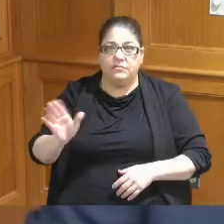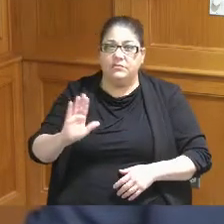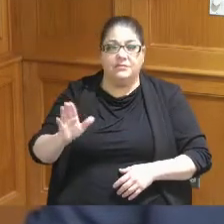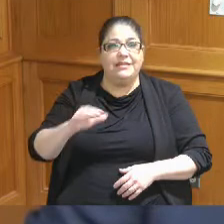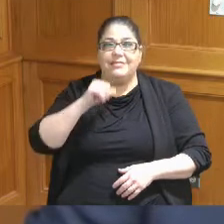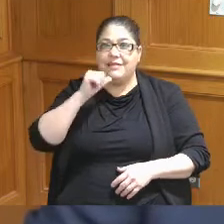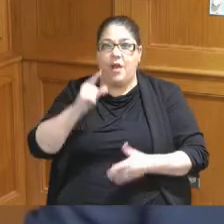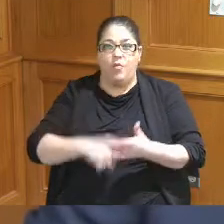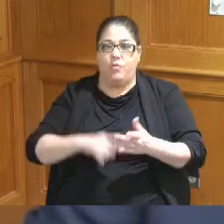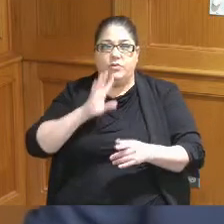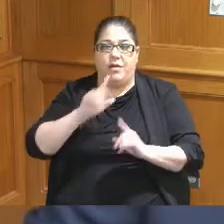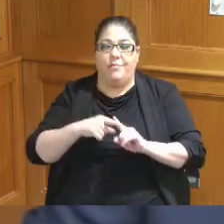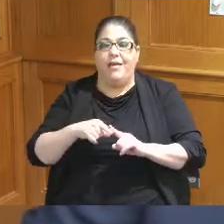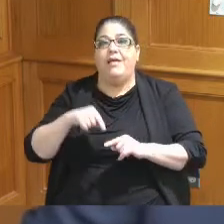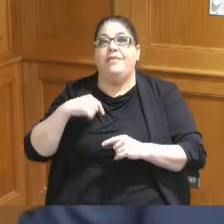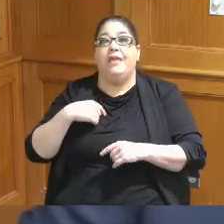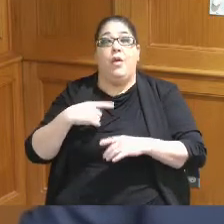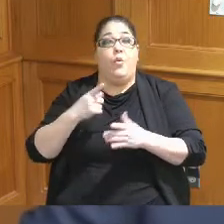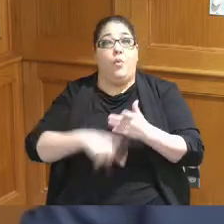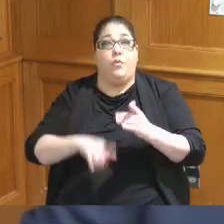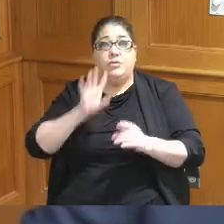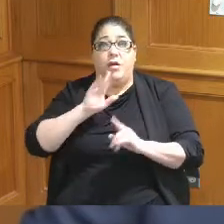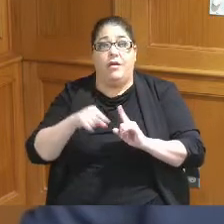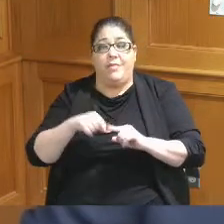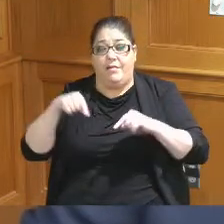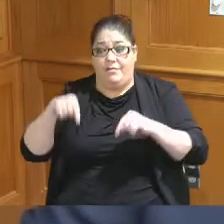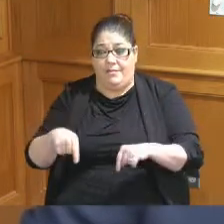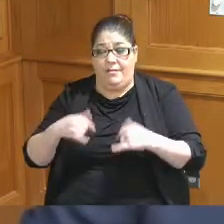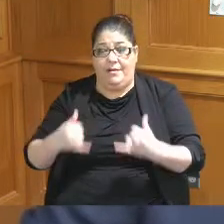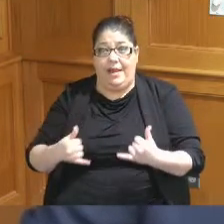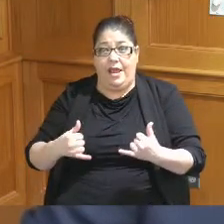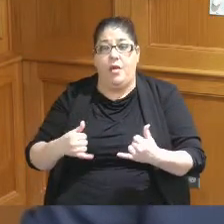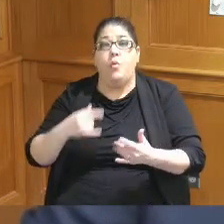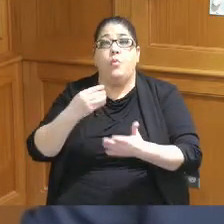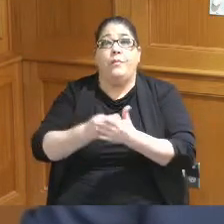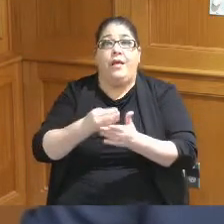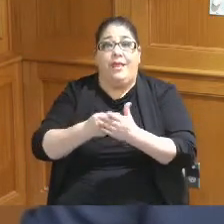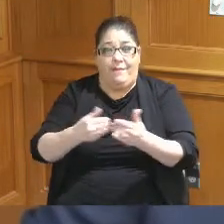that's on the table table the equation is what can we do now with the money that we have because